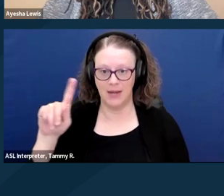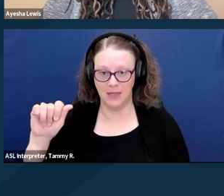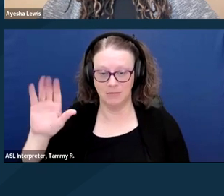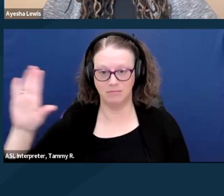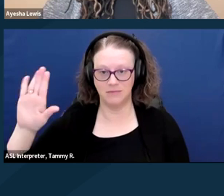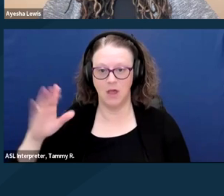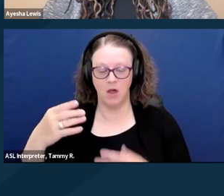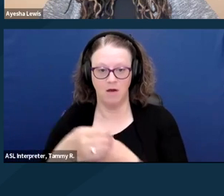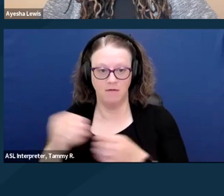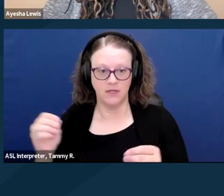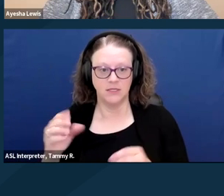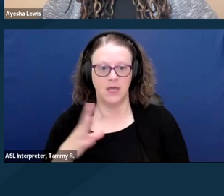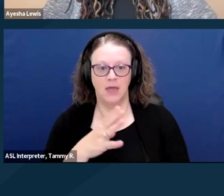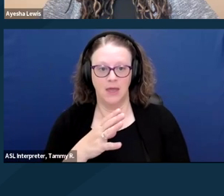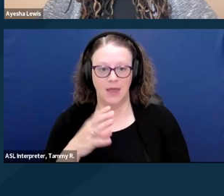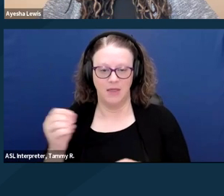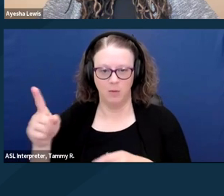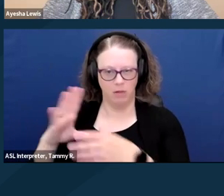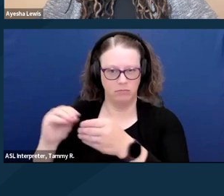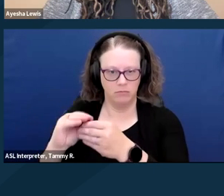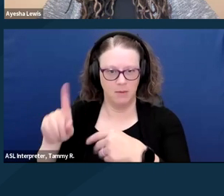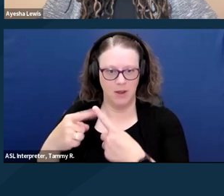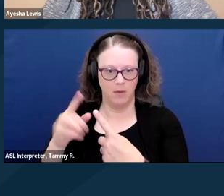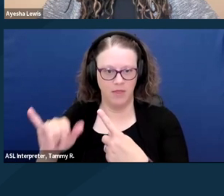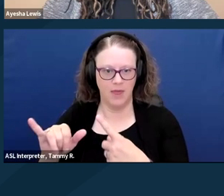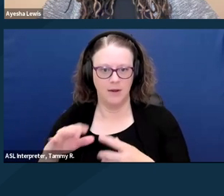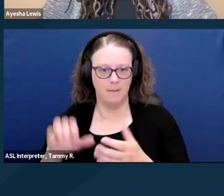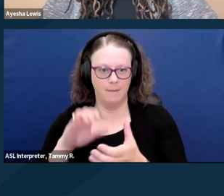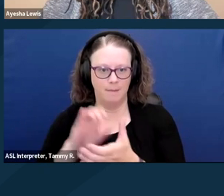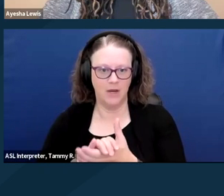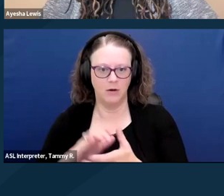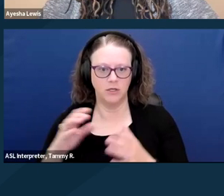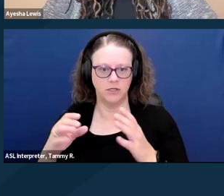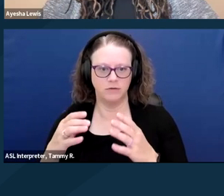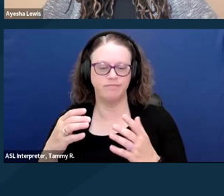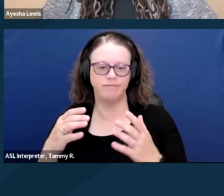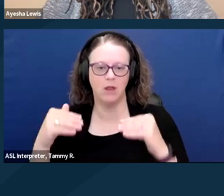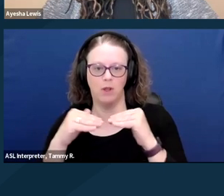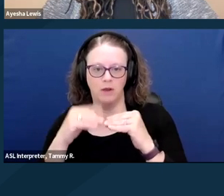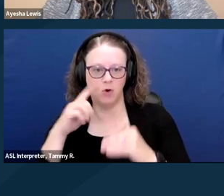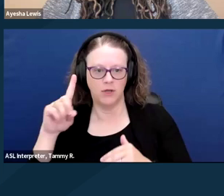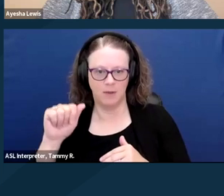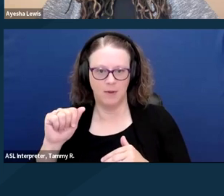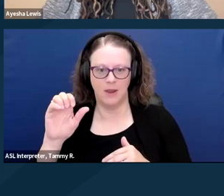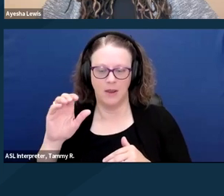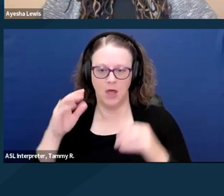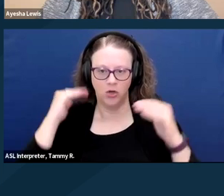But two additional bills that I wanted to flag are the Supplemental Security Income Restoration Act,